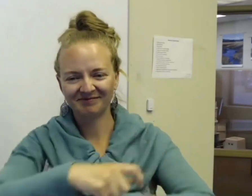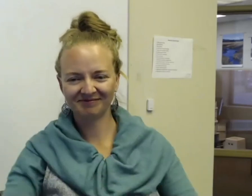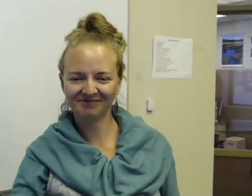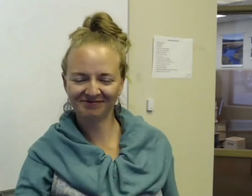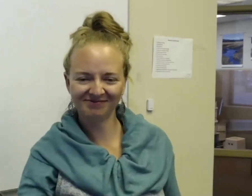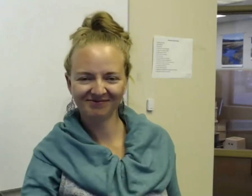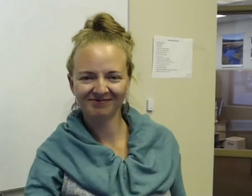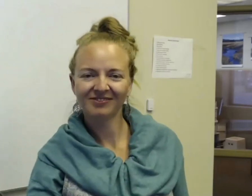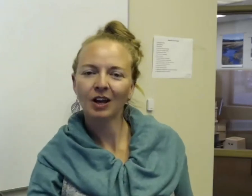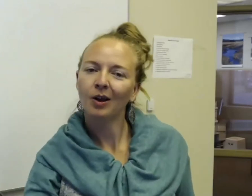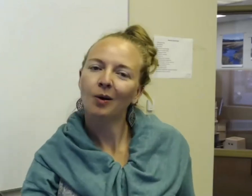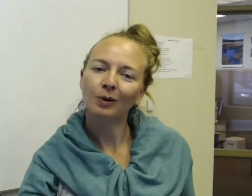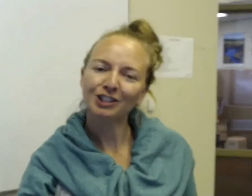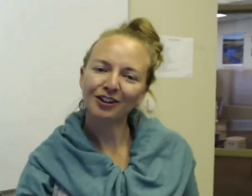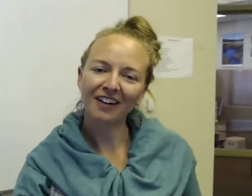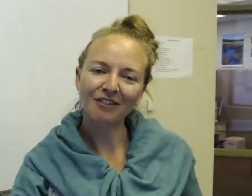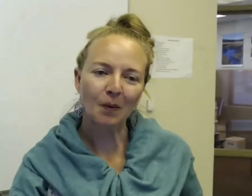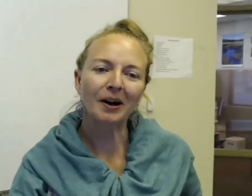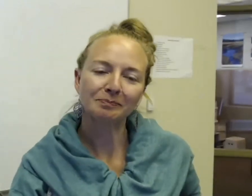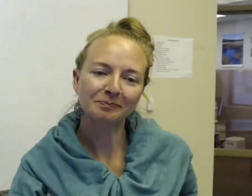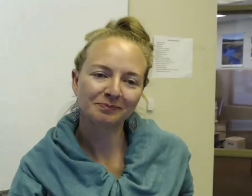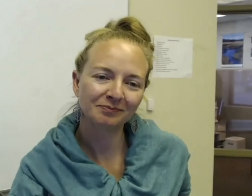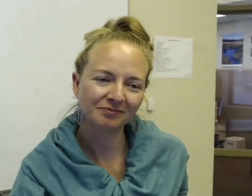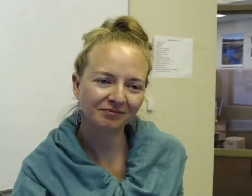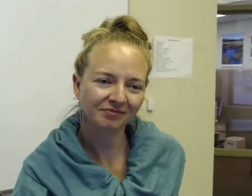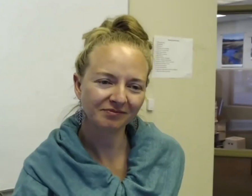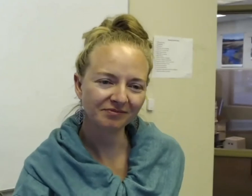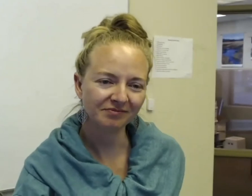What's your favorite one?